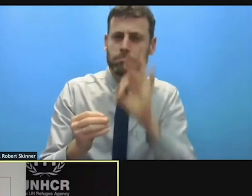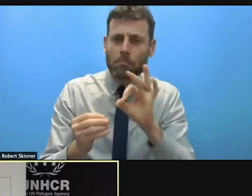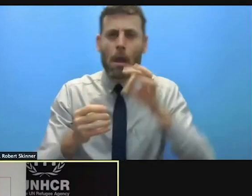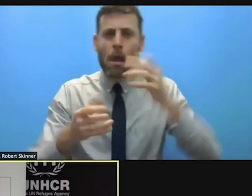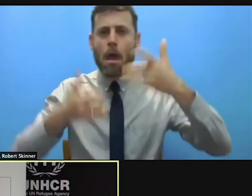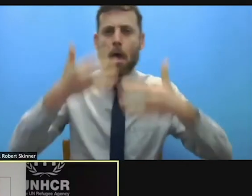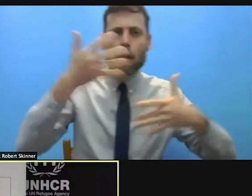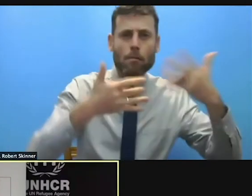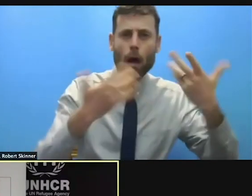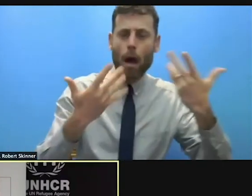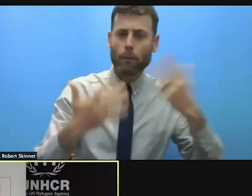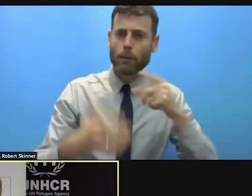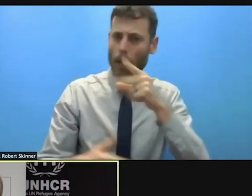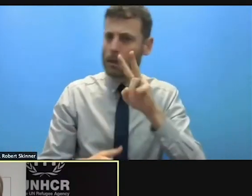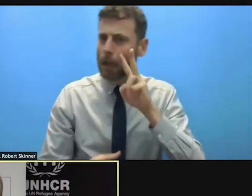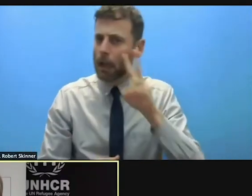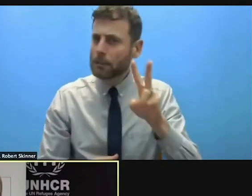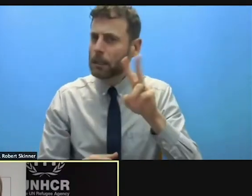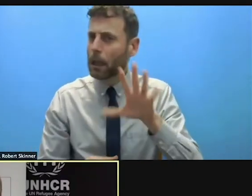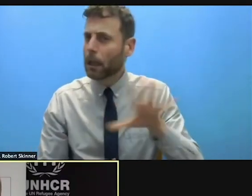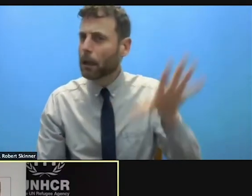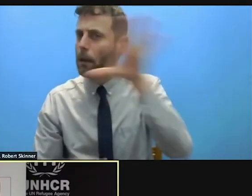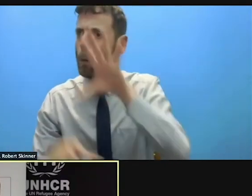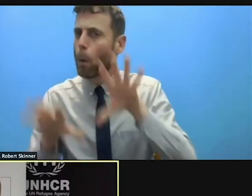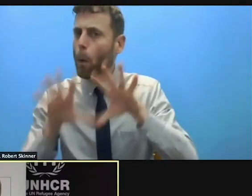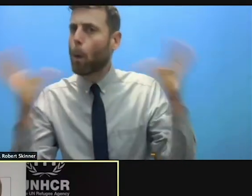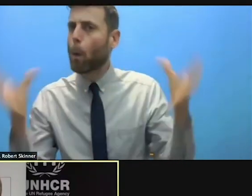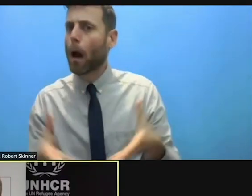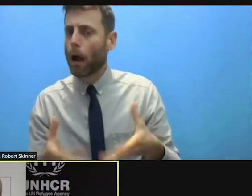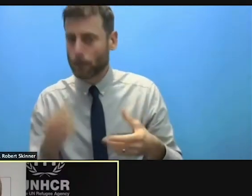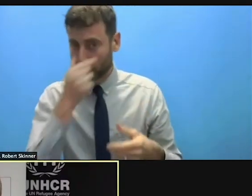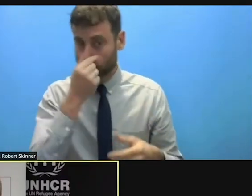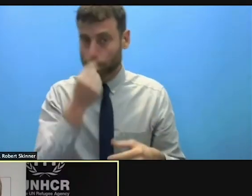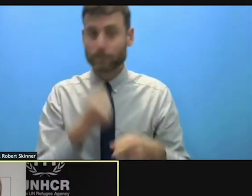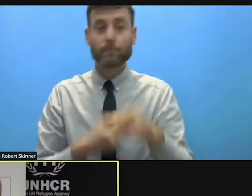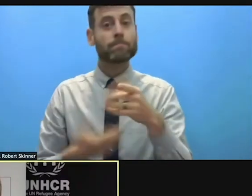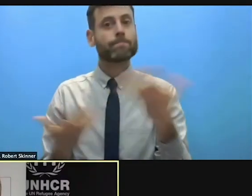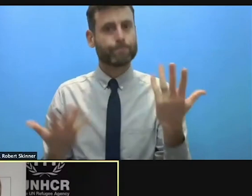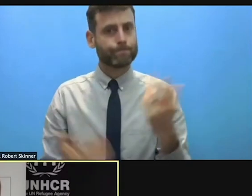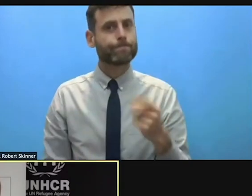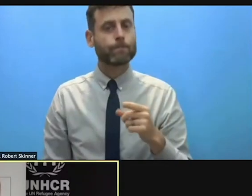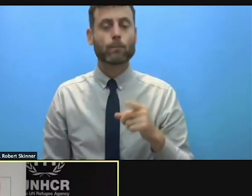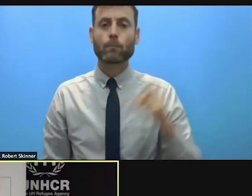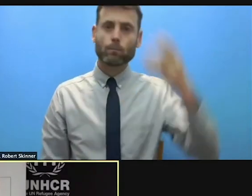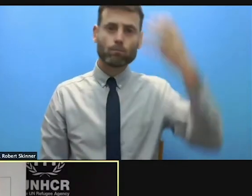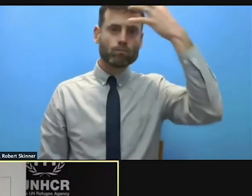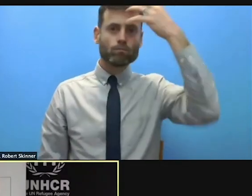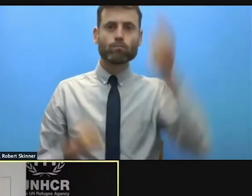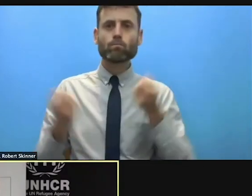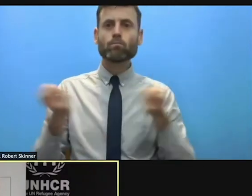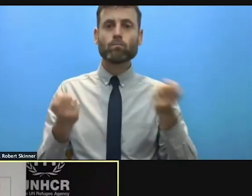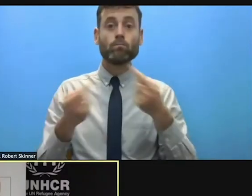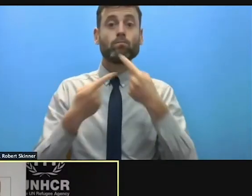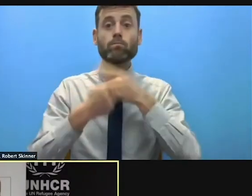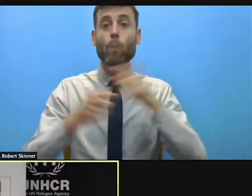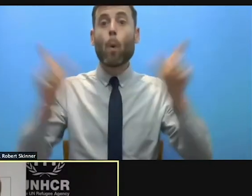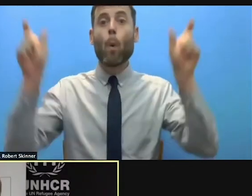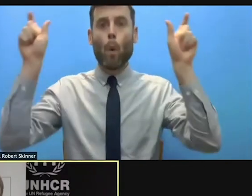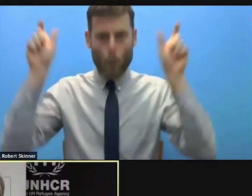has been incremental in the sense with lockdowns the most vulnerable people have been in the formal